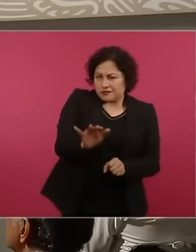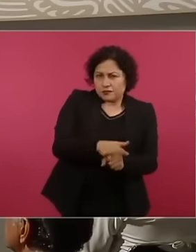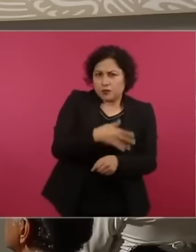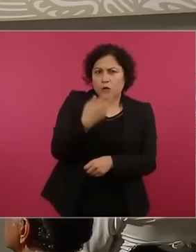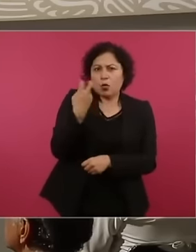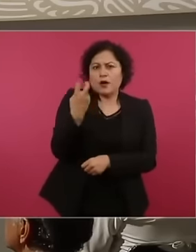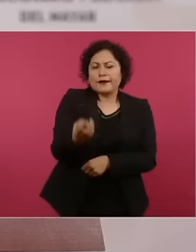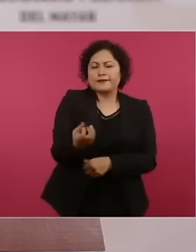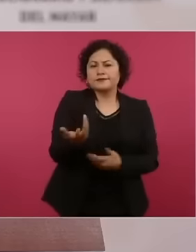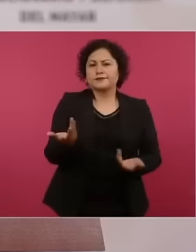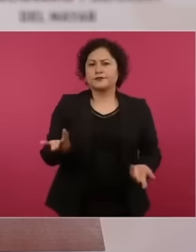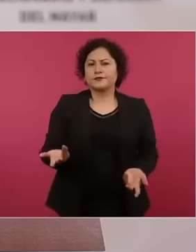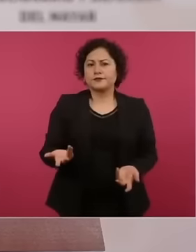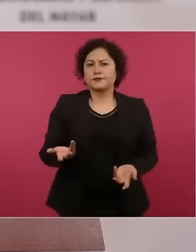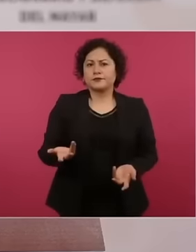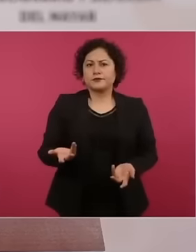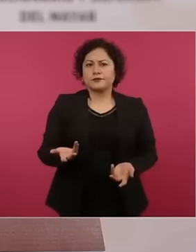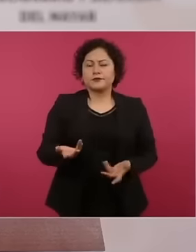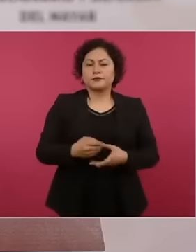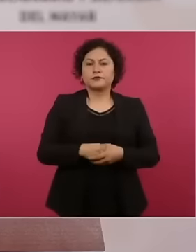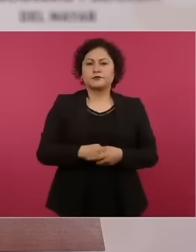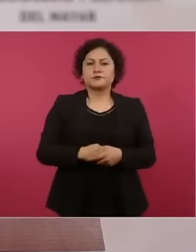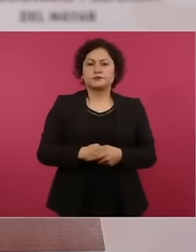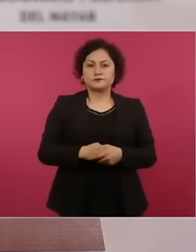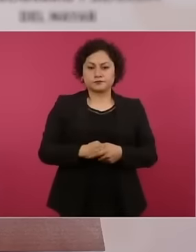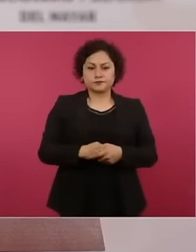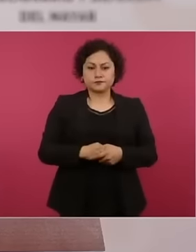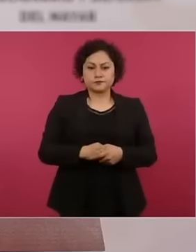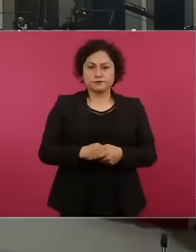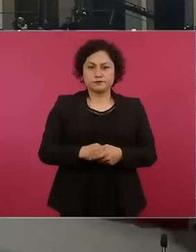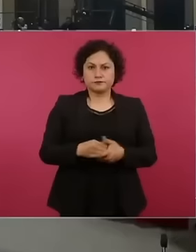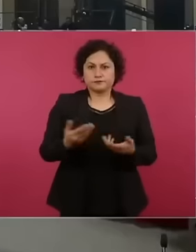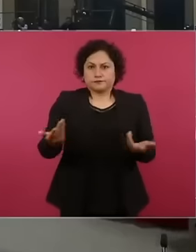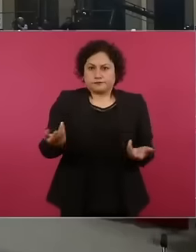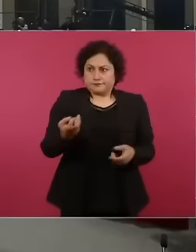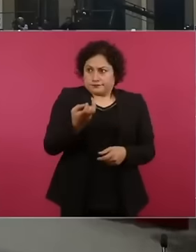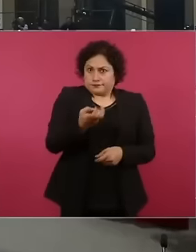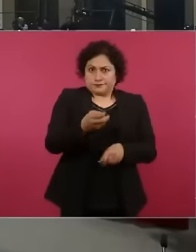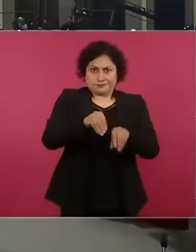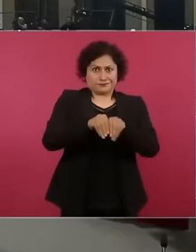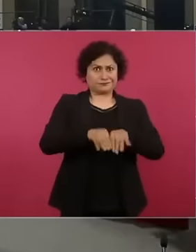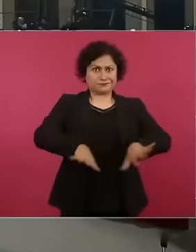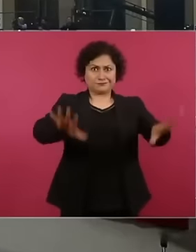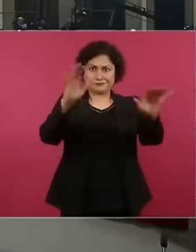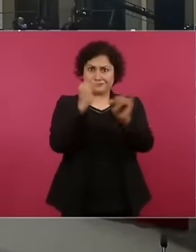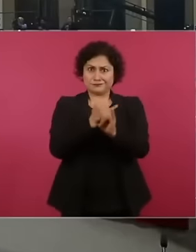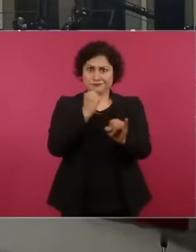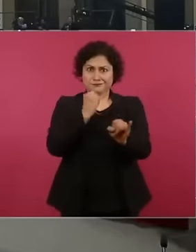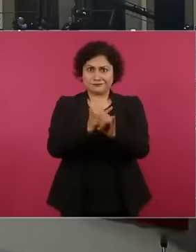is that there are networks, but that's an